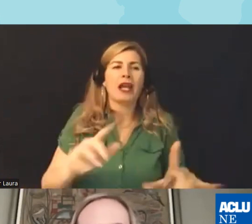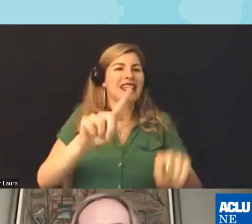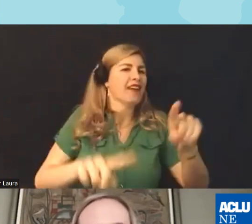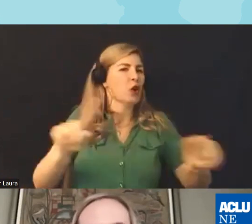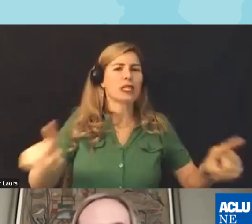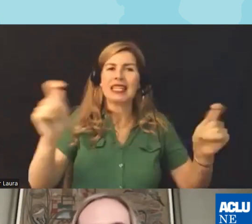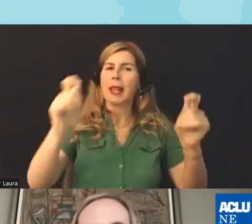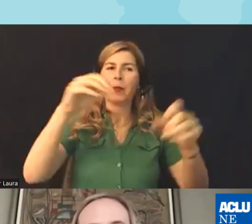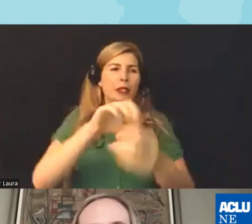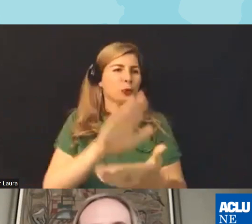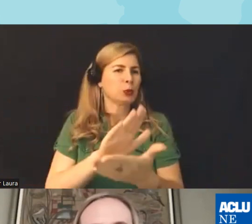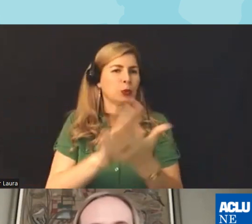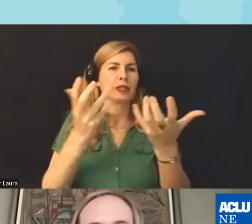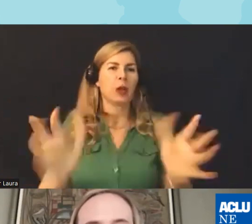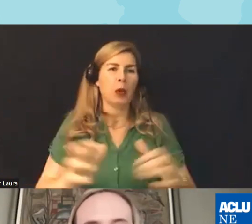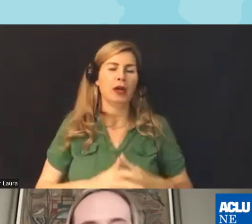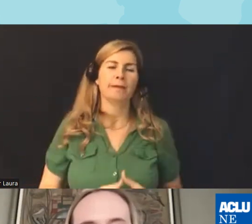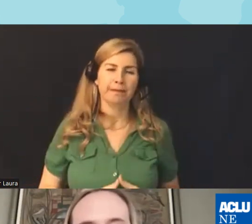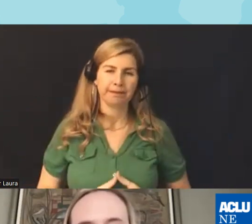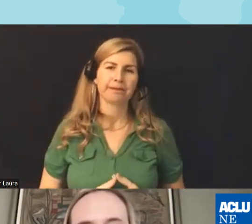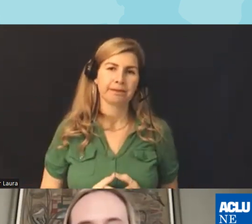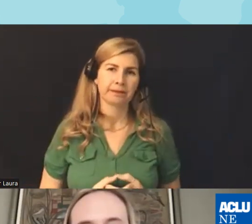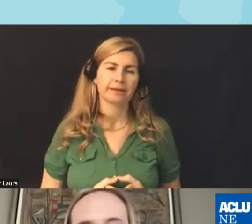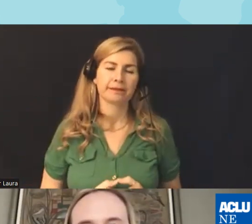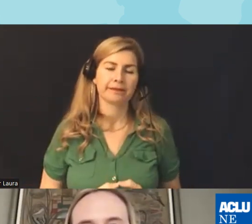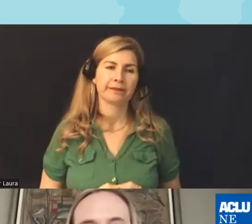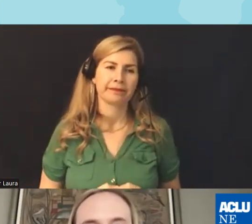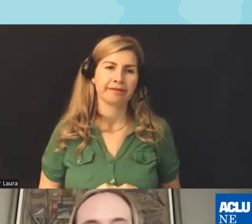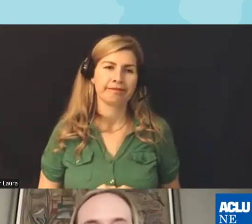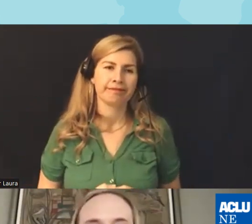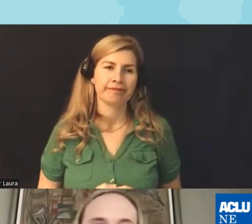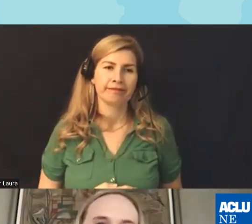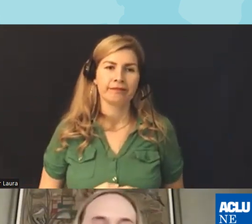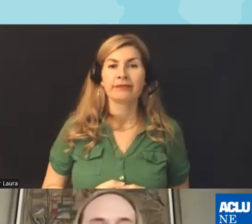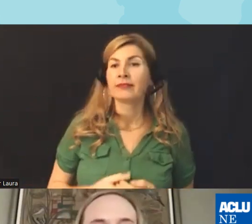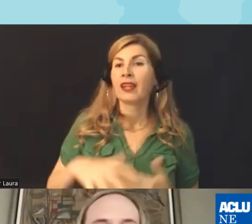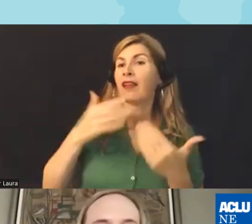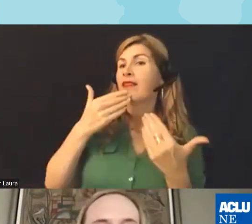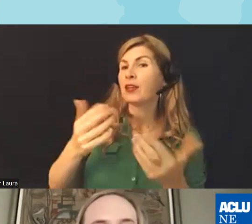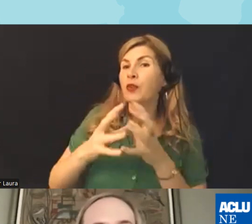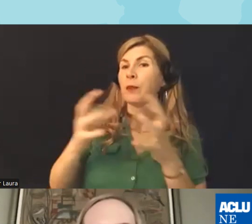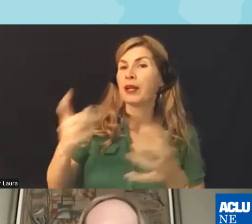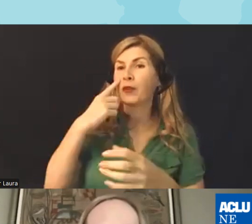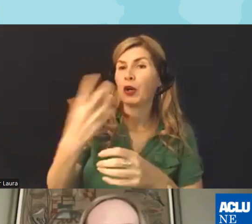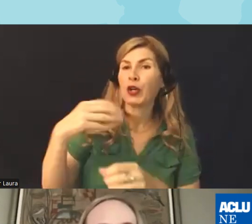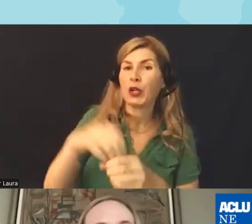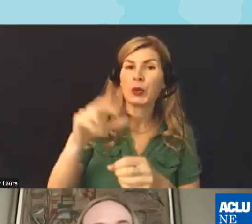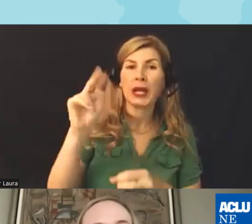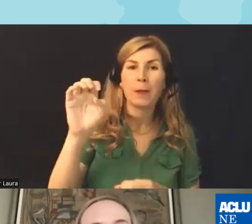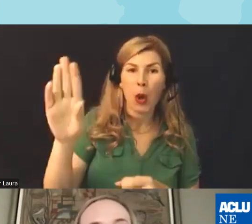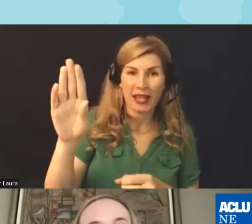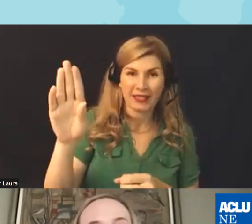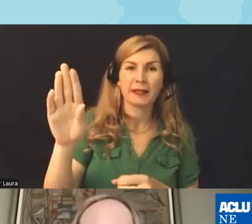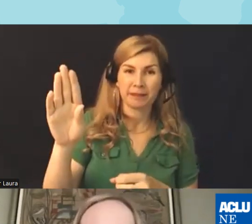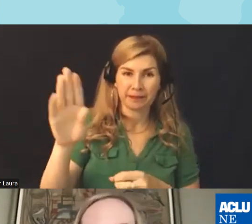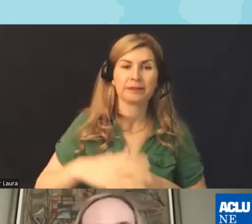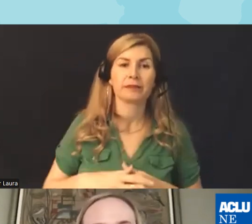schools great thank you so much for including Nebraska in this conversation um in Nebraska we